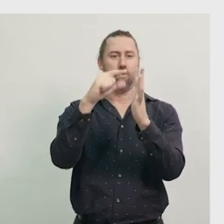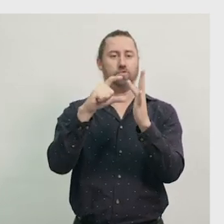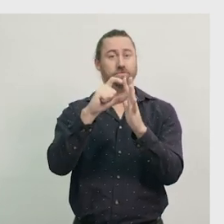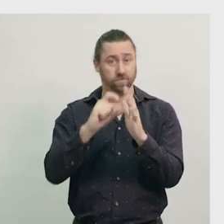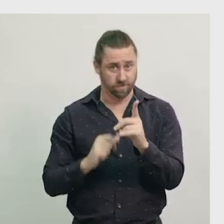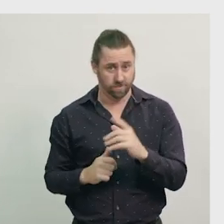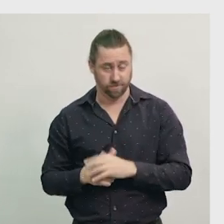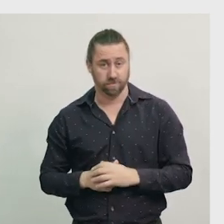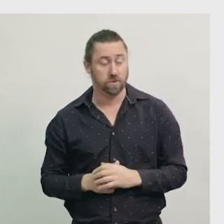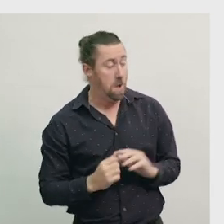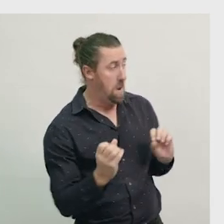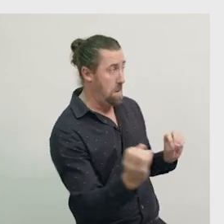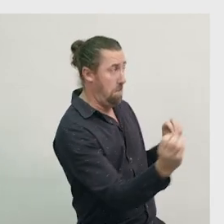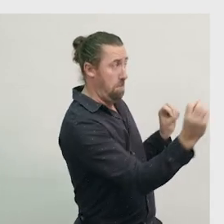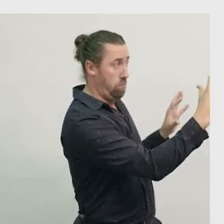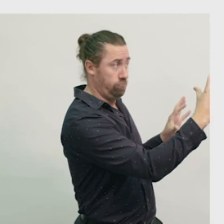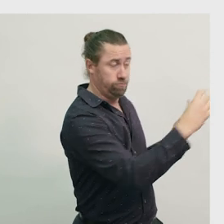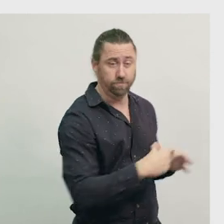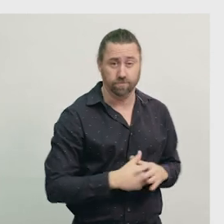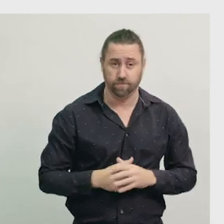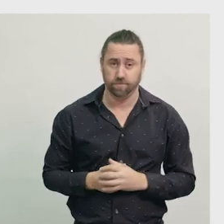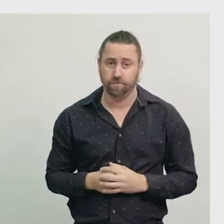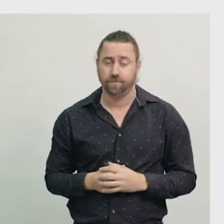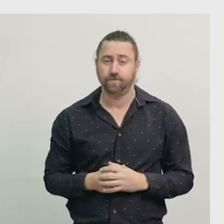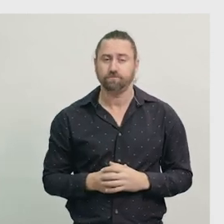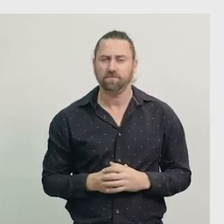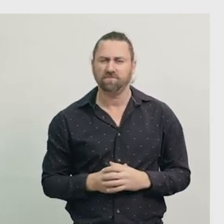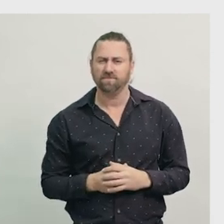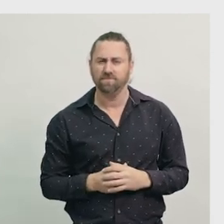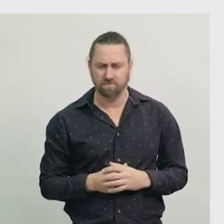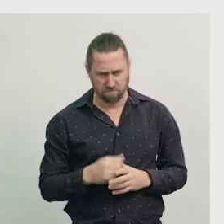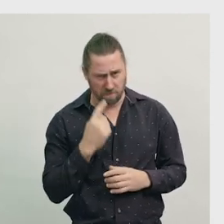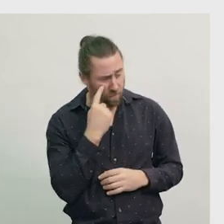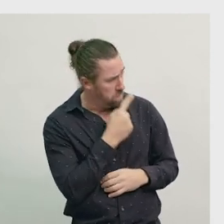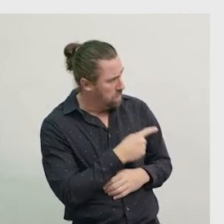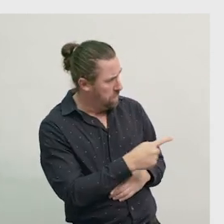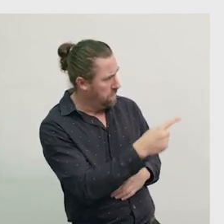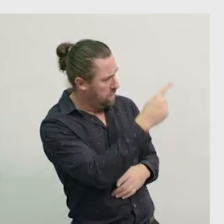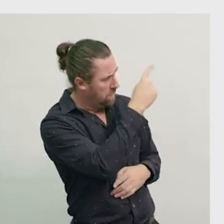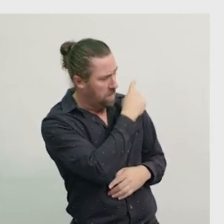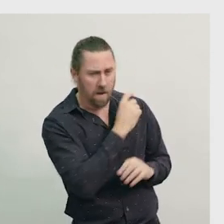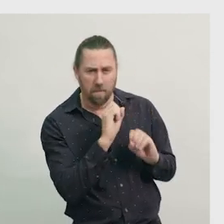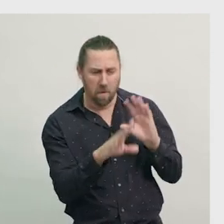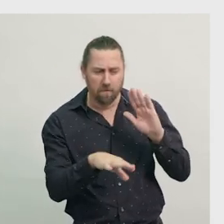Let's add these features to the Venn diagram. Take a look at the completed Venn diagram.